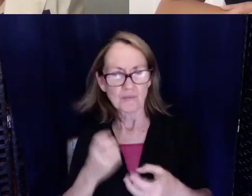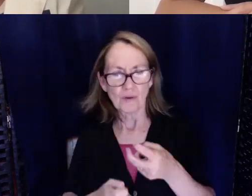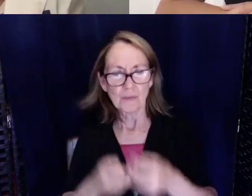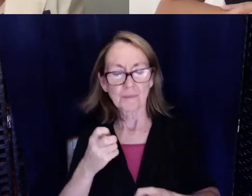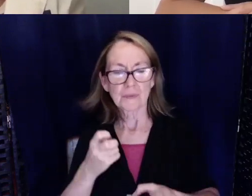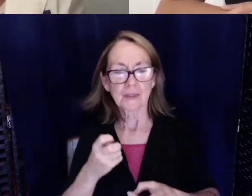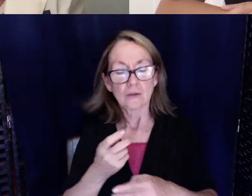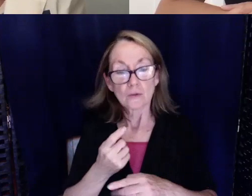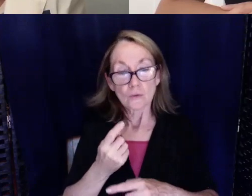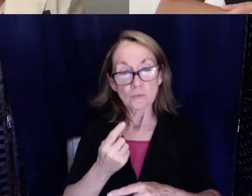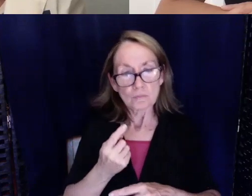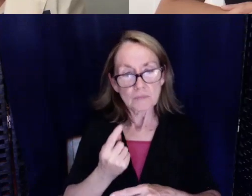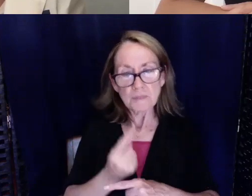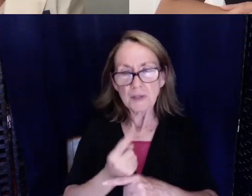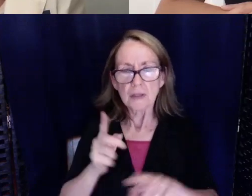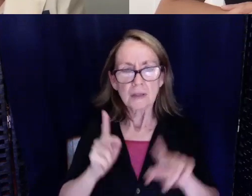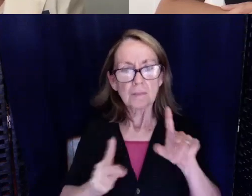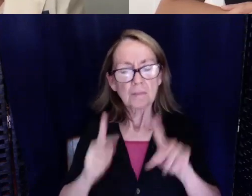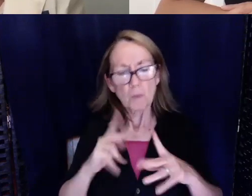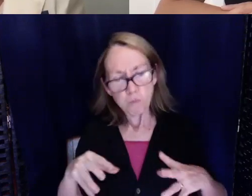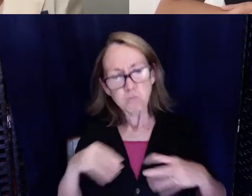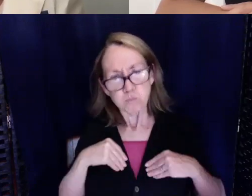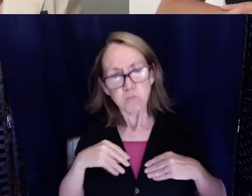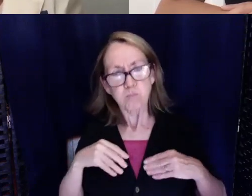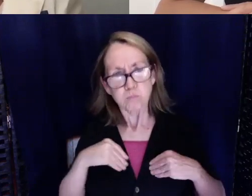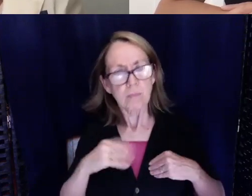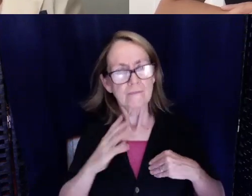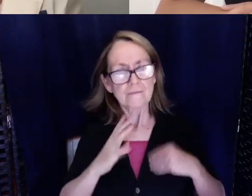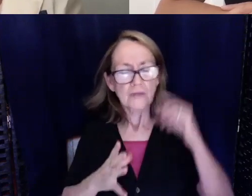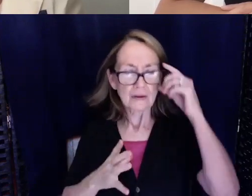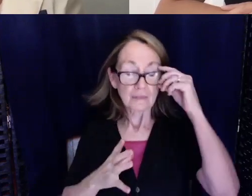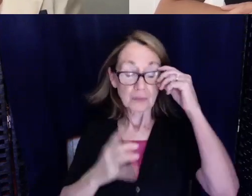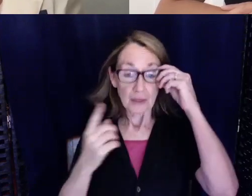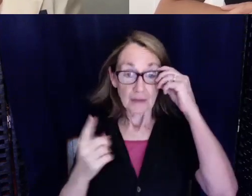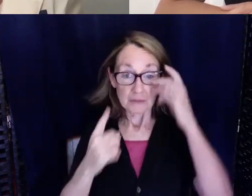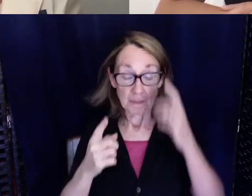everybody's pretty accepting. If something happens it usually is because